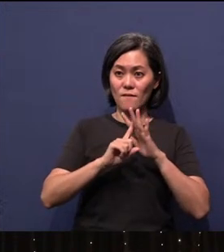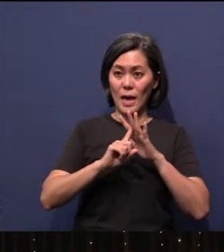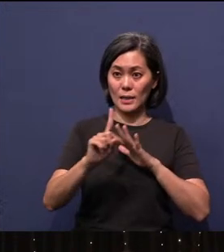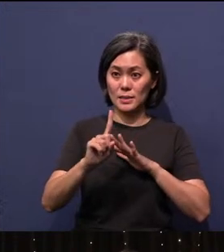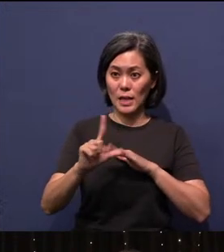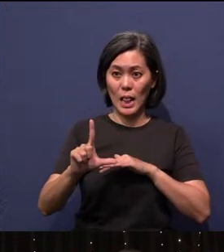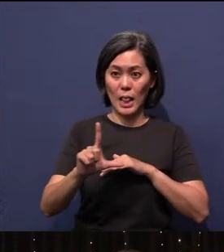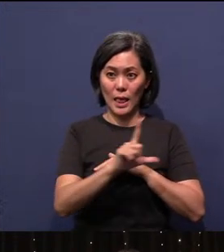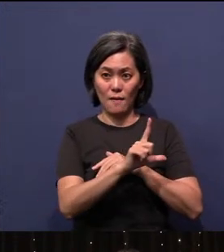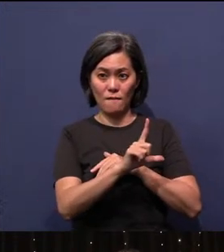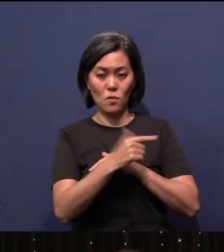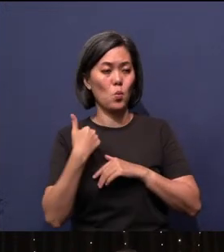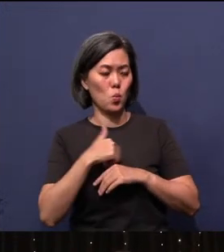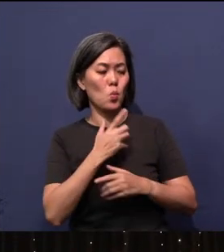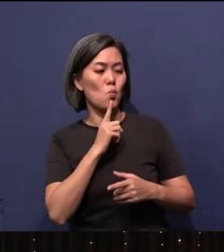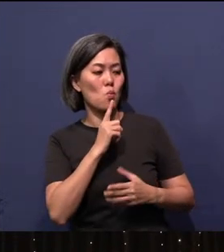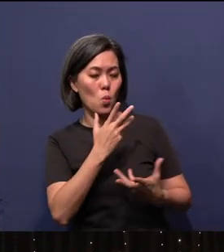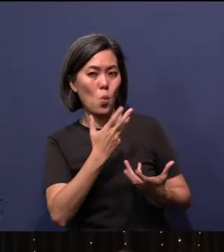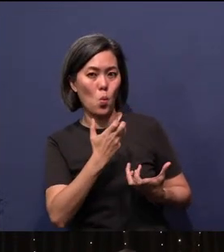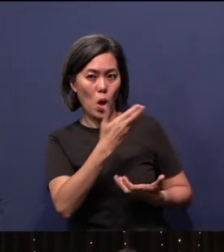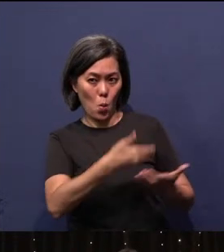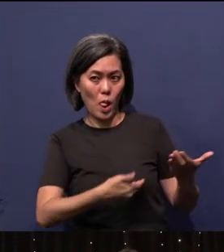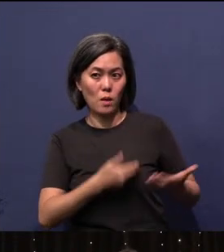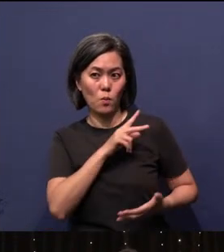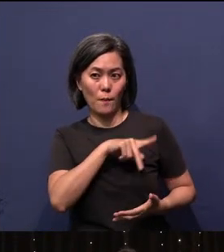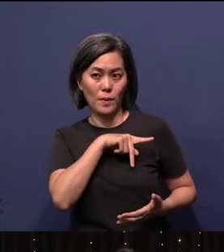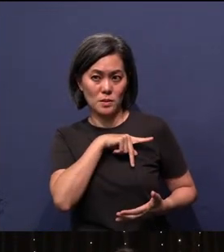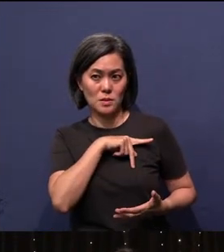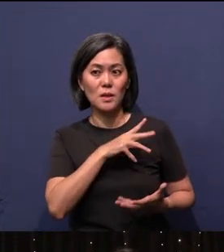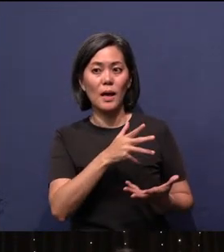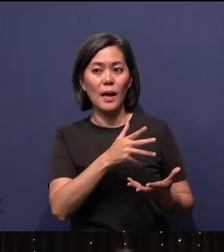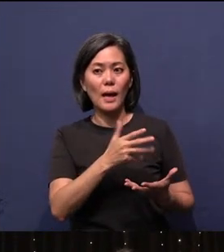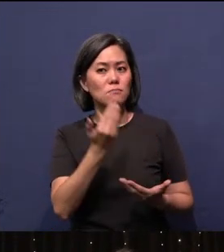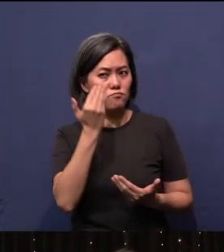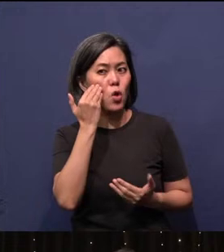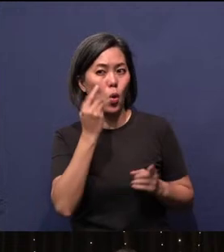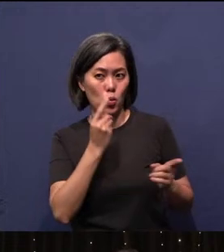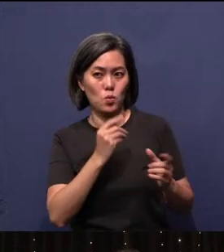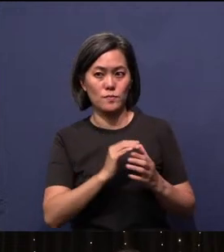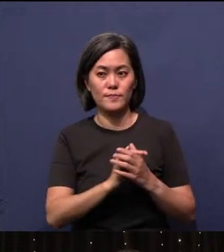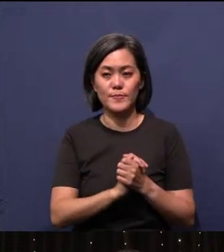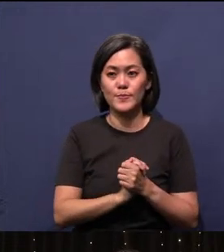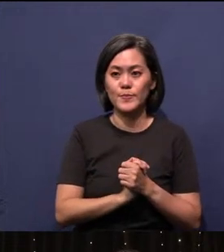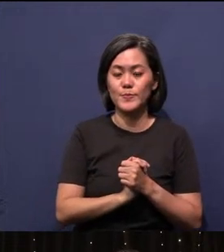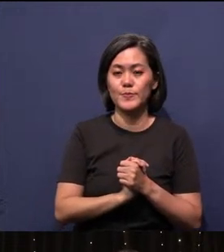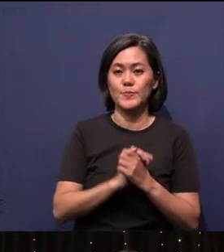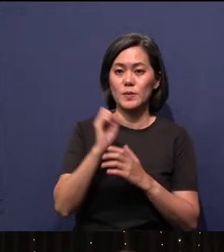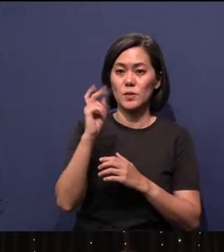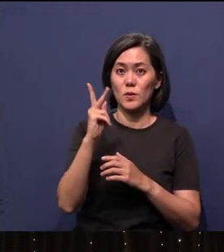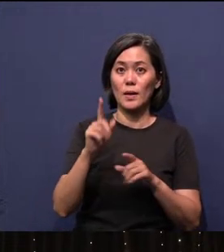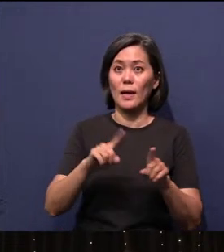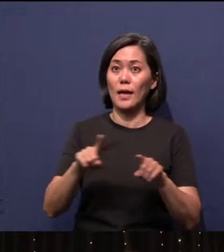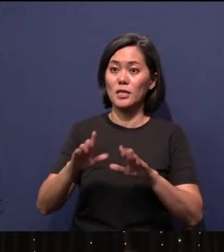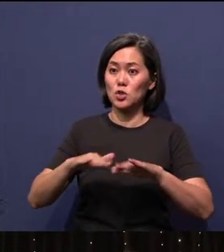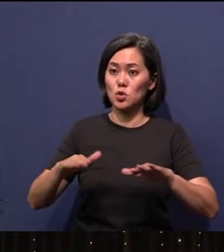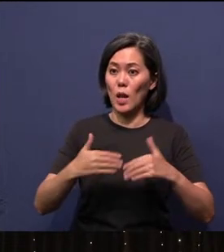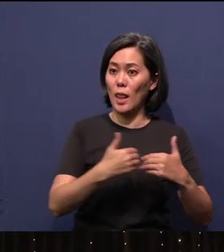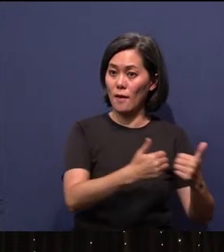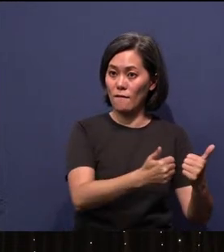We really want to welcome you personally and get to know you. Okay, as the children leave, let me continue with the...